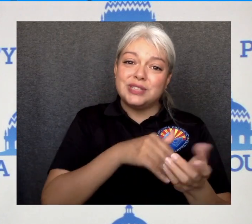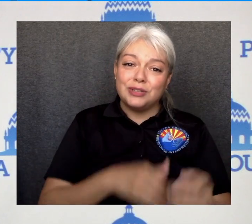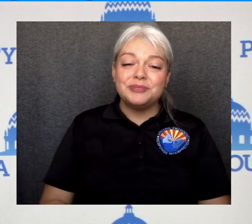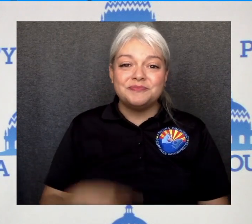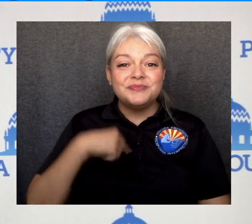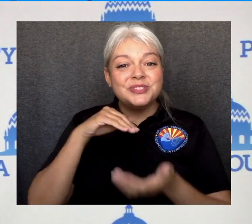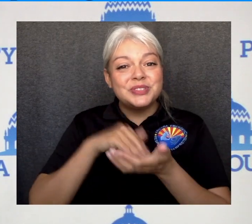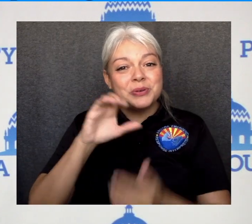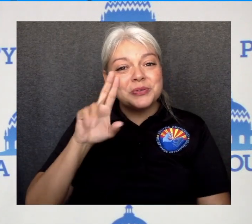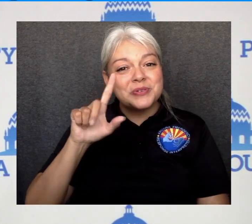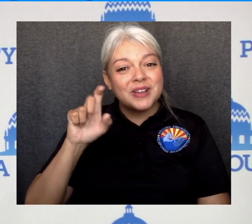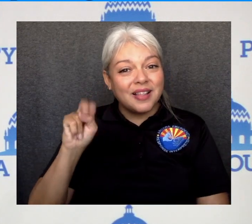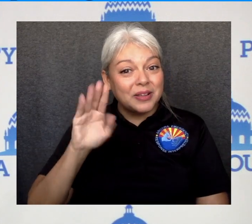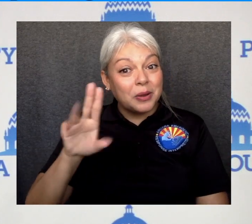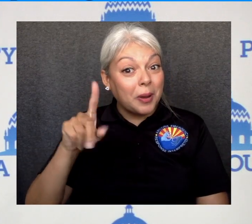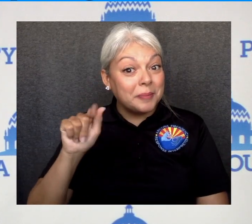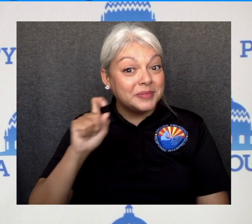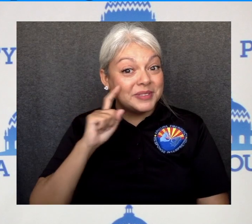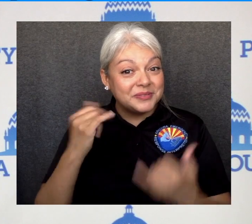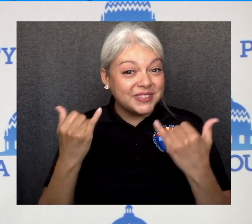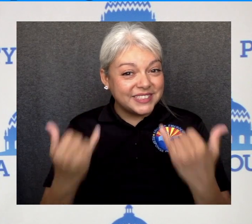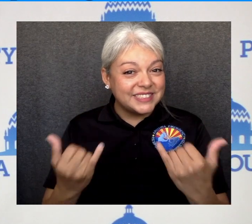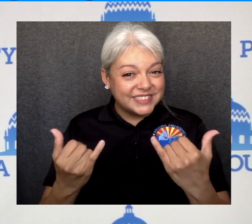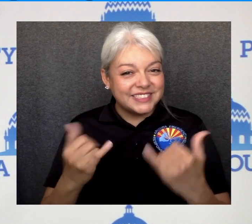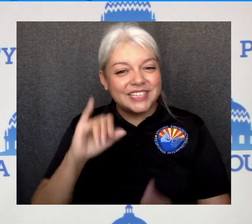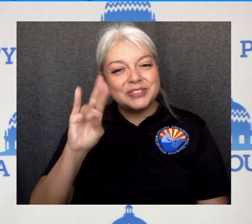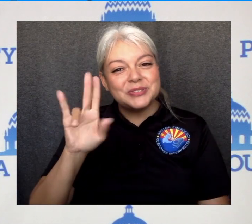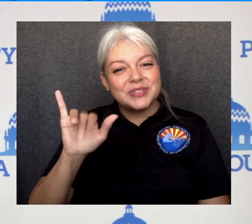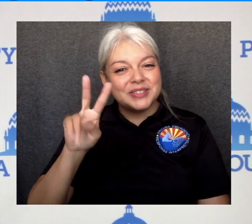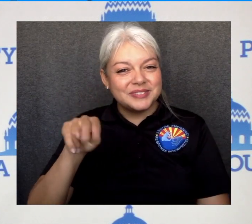This is Dr. Cullen bringing you your Pima County health update, July 22.